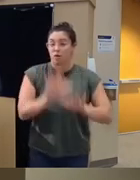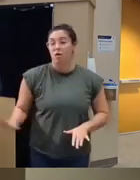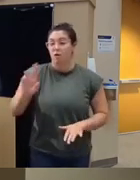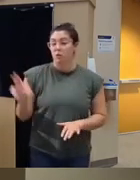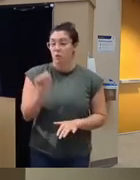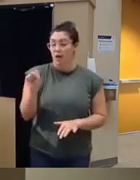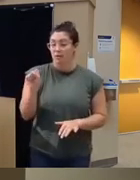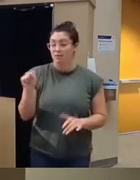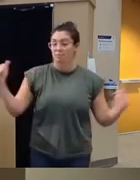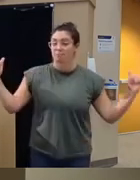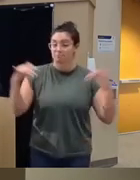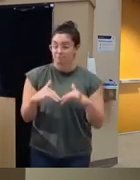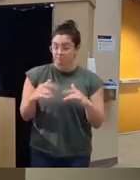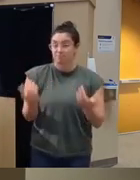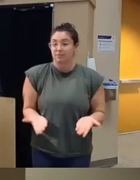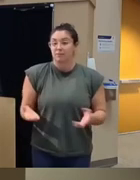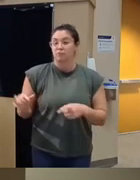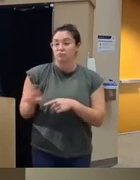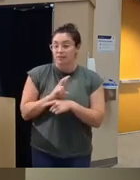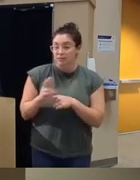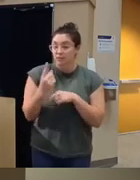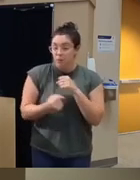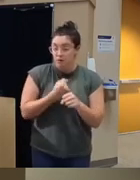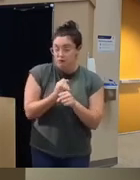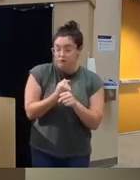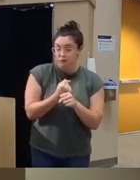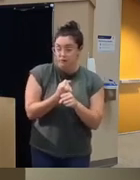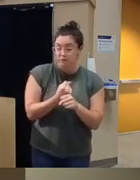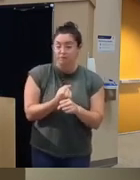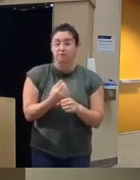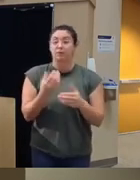come to do this like residency with us for a year and they're out in this community